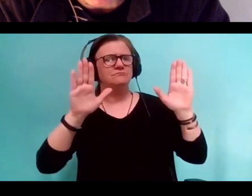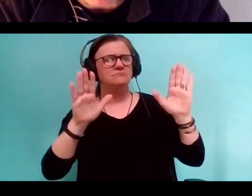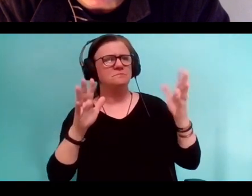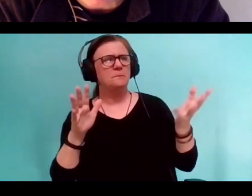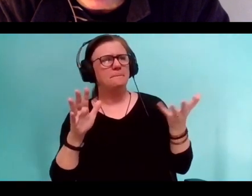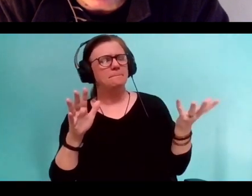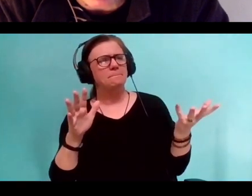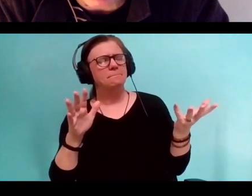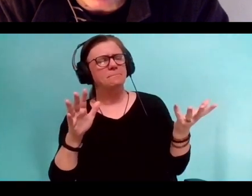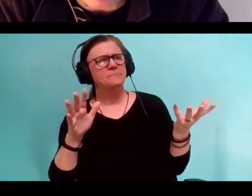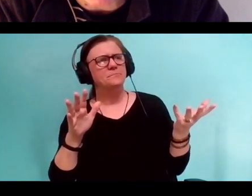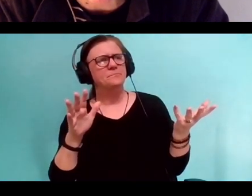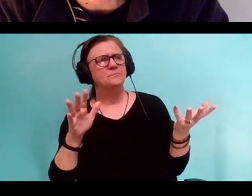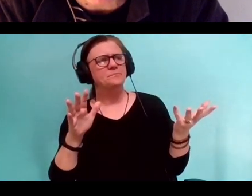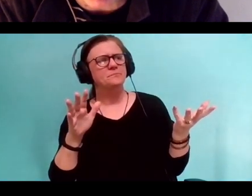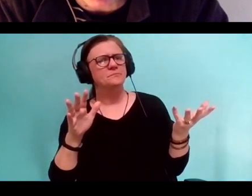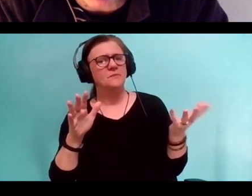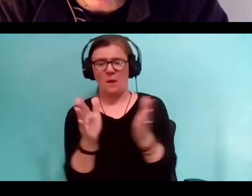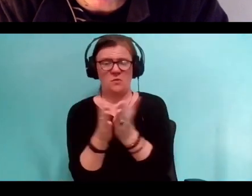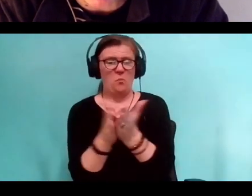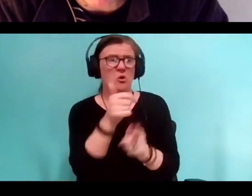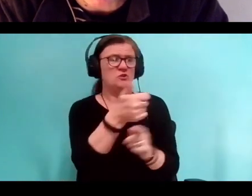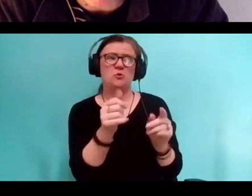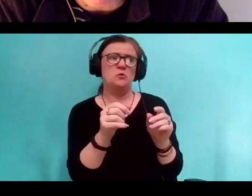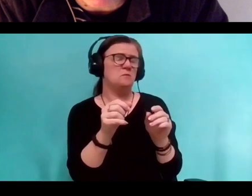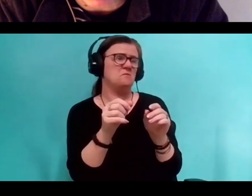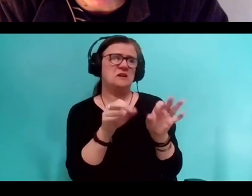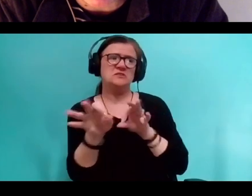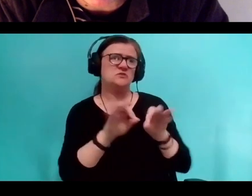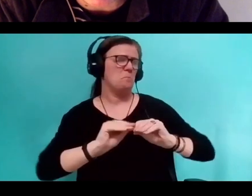which you describe evocatively and memorably